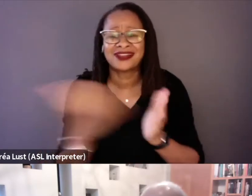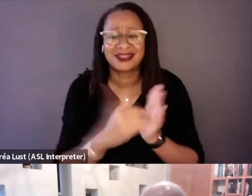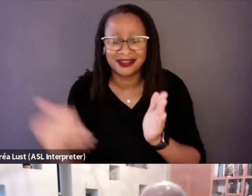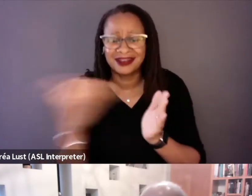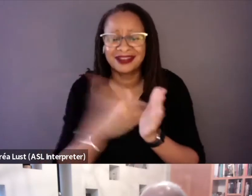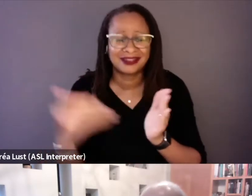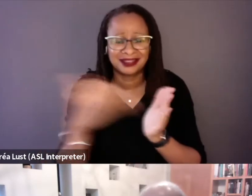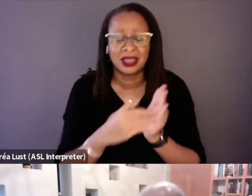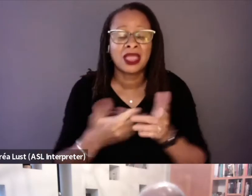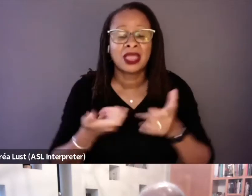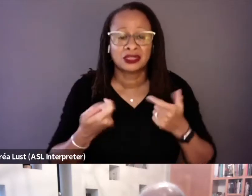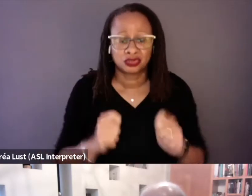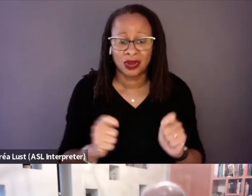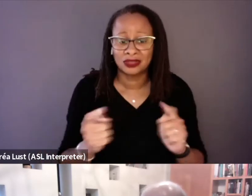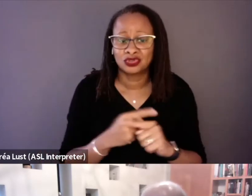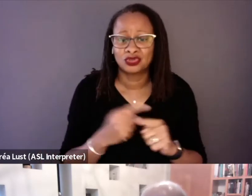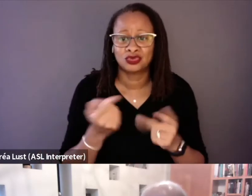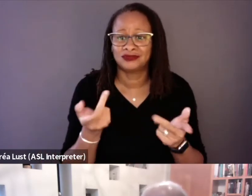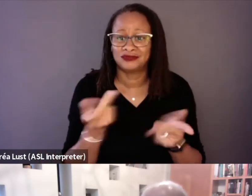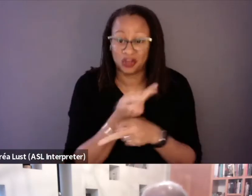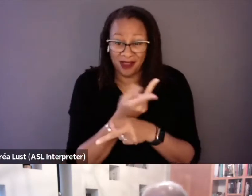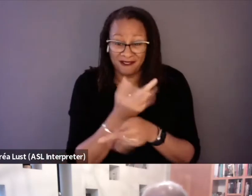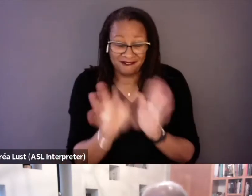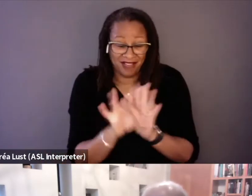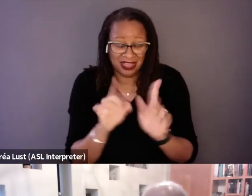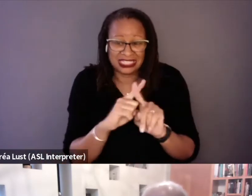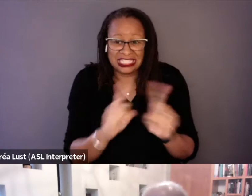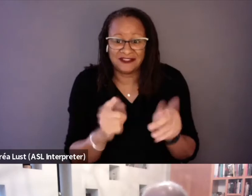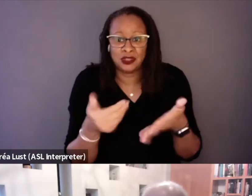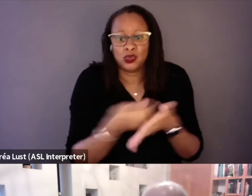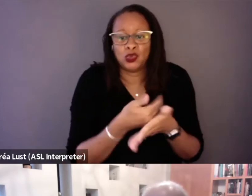and finding different and new stuff.